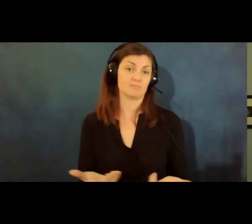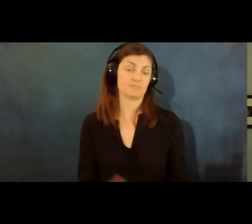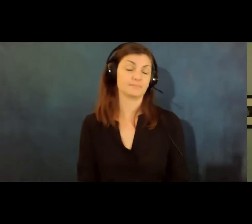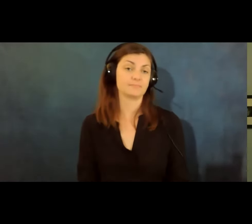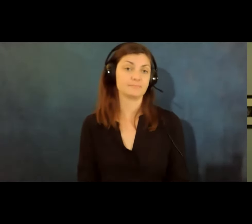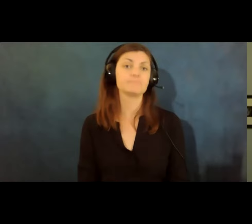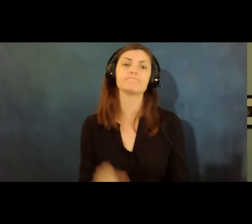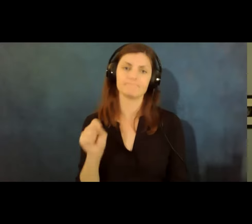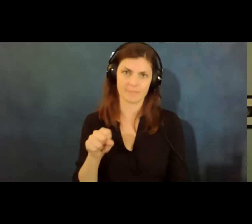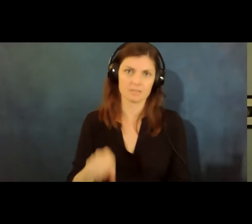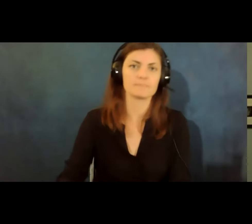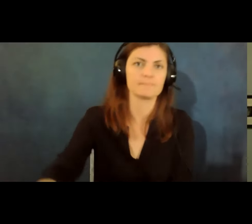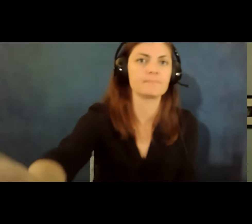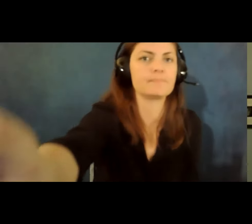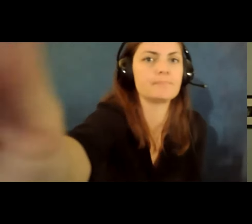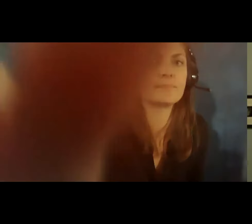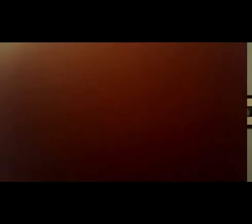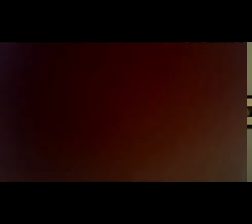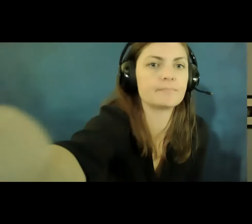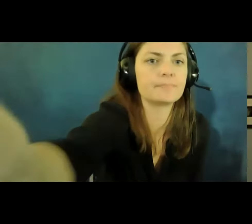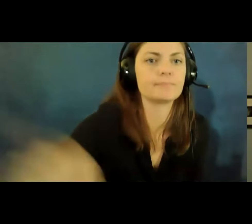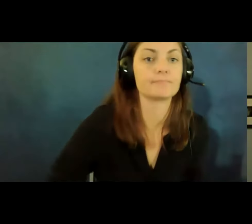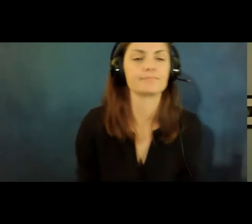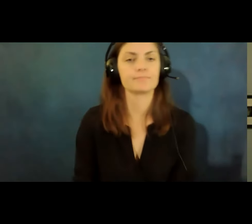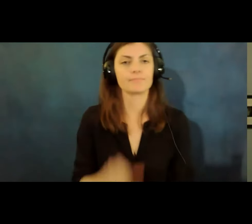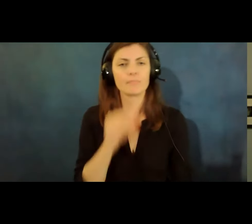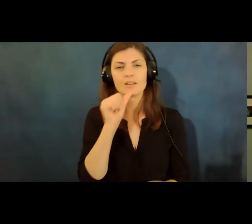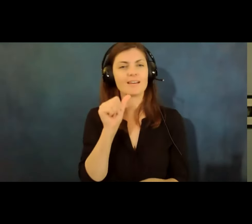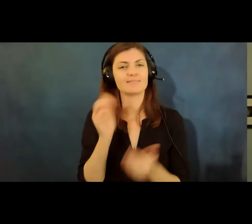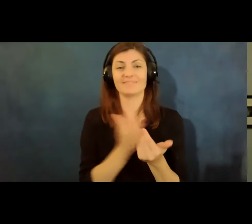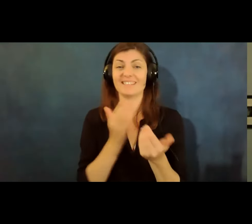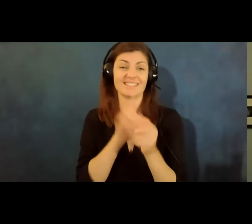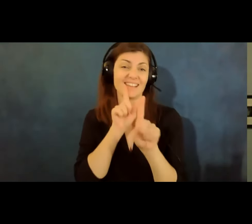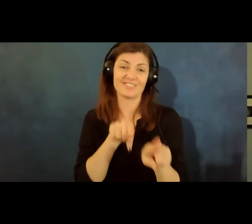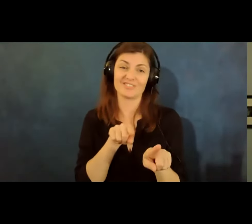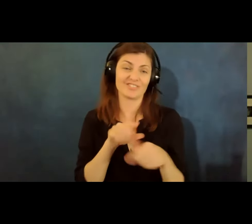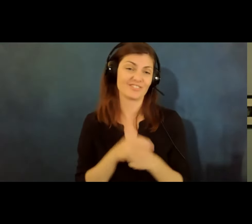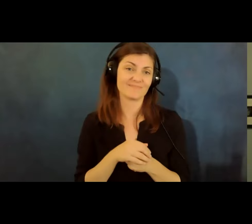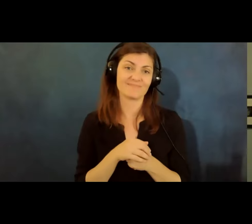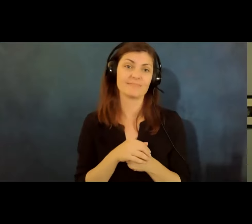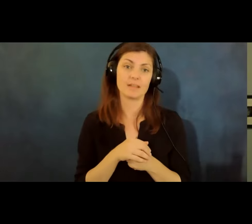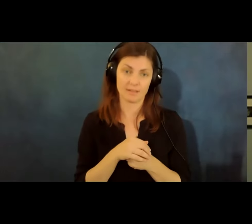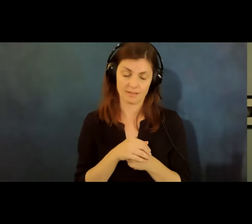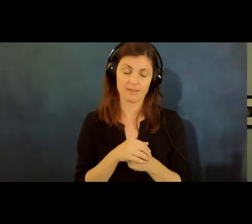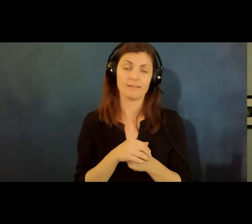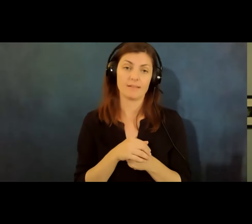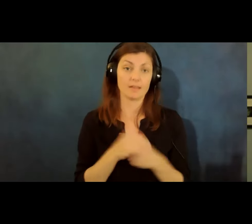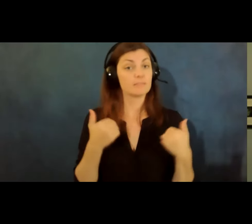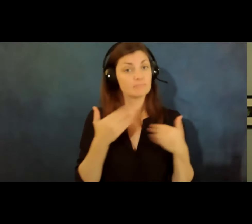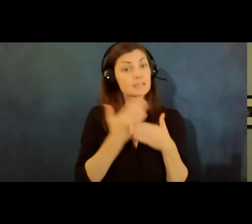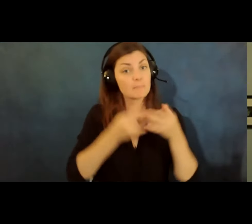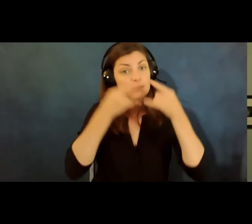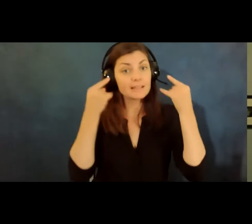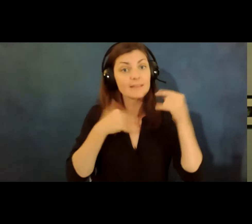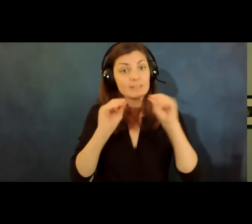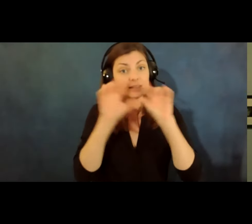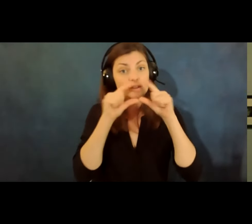yes so um it there's not an easy answer to this there are masks that have a clear window that